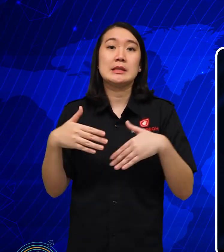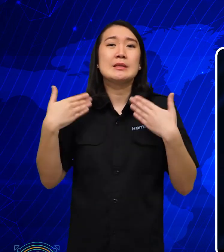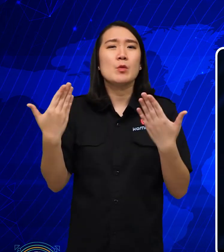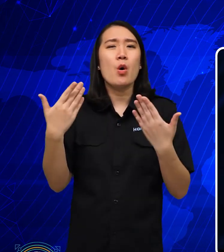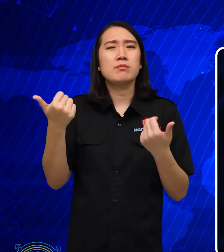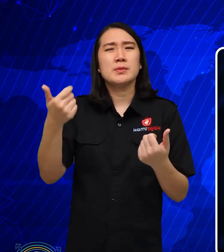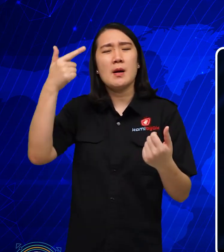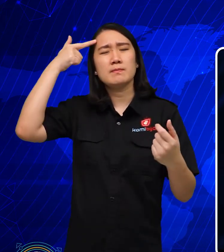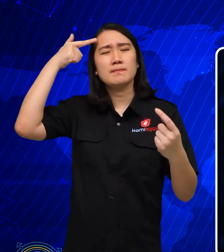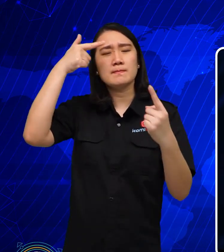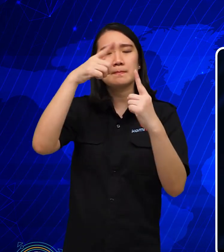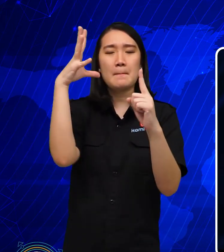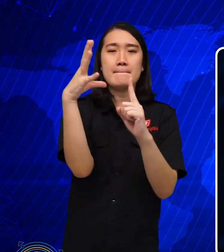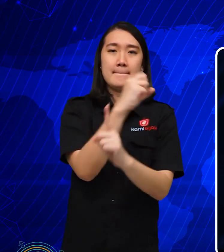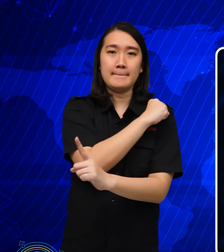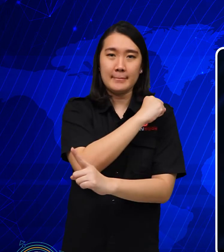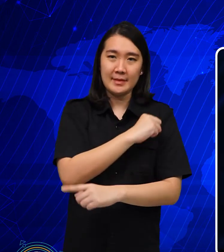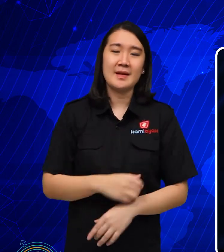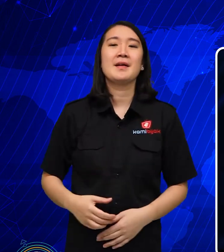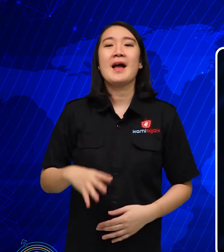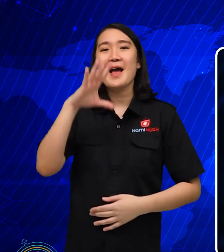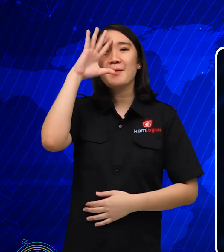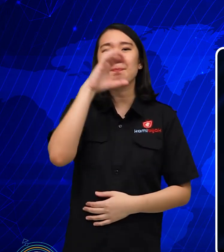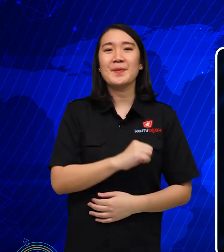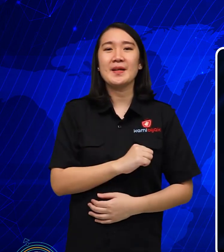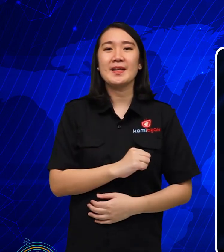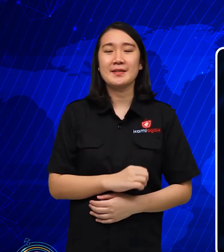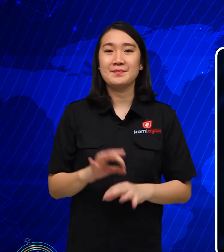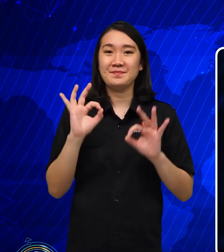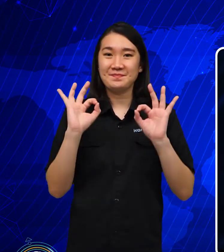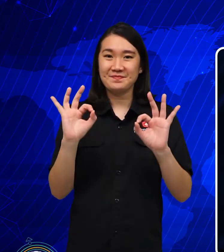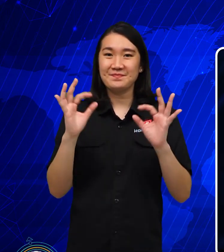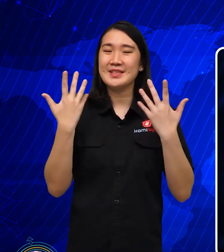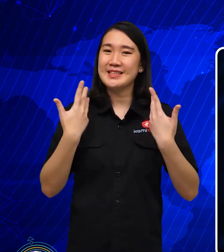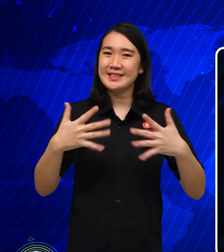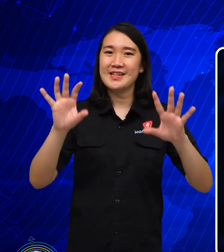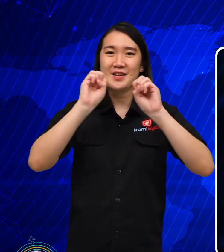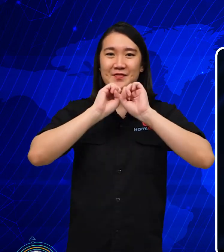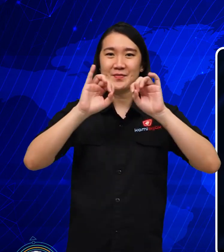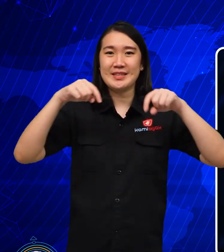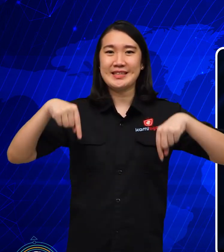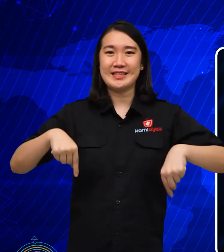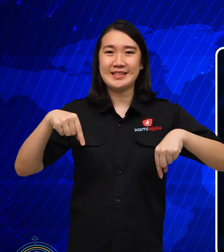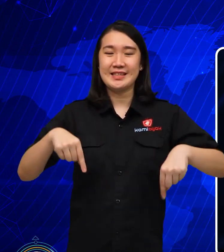Hopefully it will be done, amen. OK, that's all the news for today.